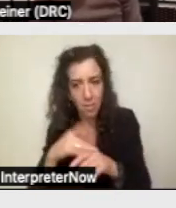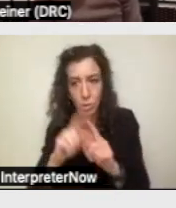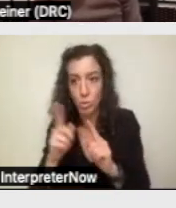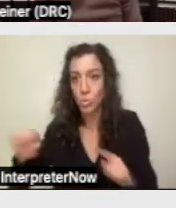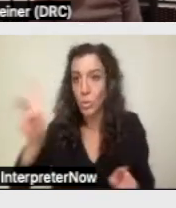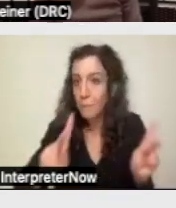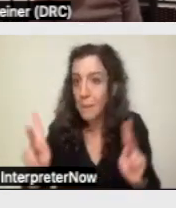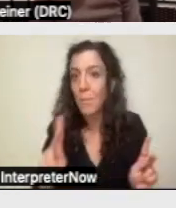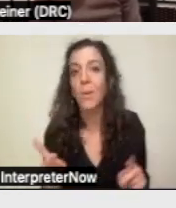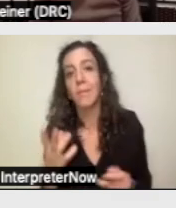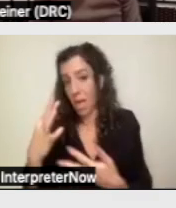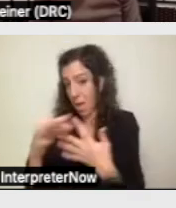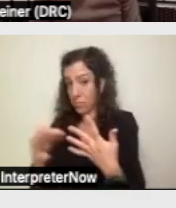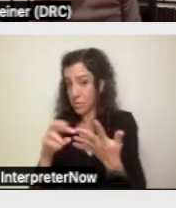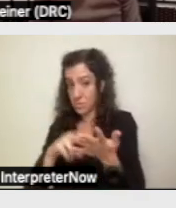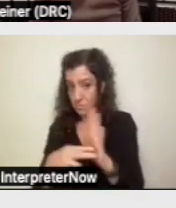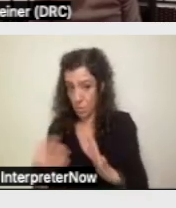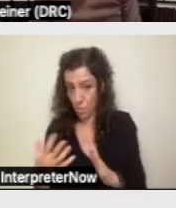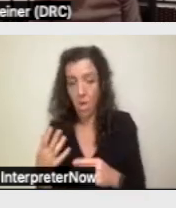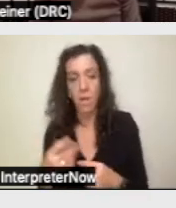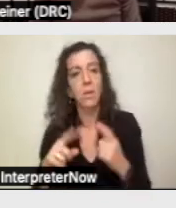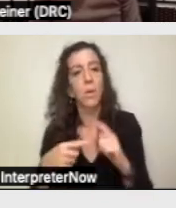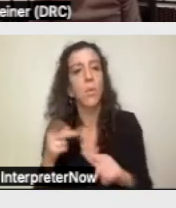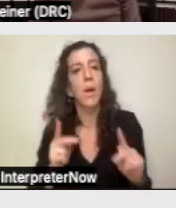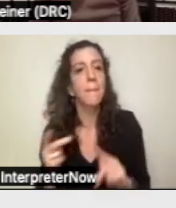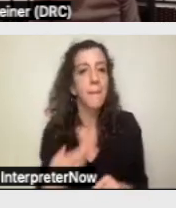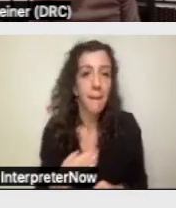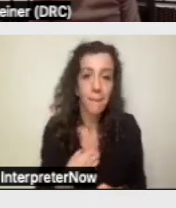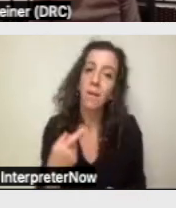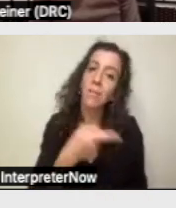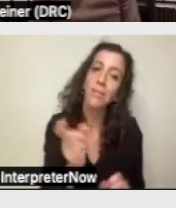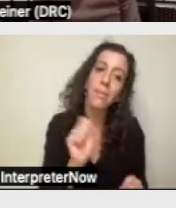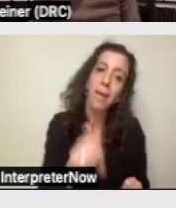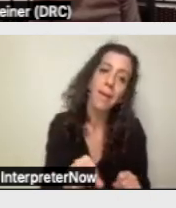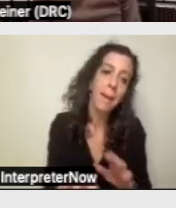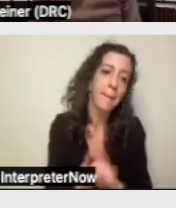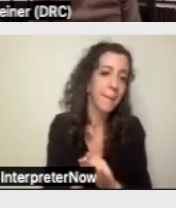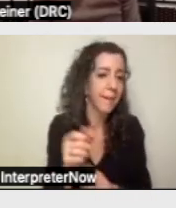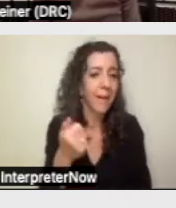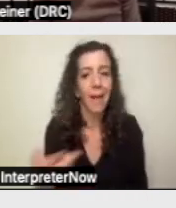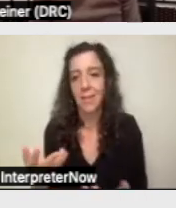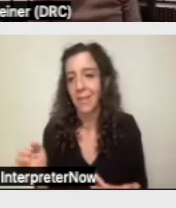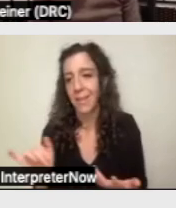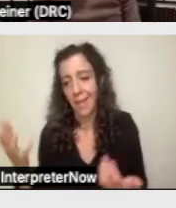And by options, I mean that when people appeal, they can choose anything from doing an informal